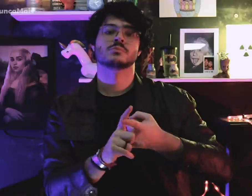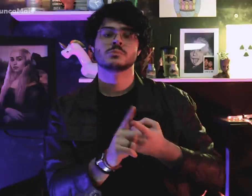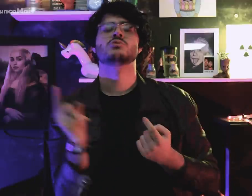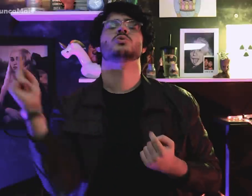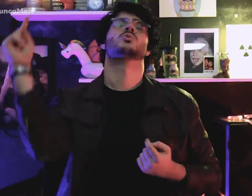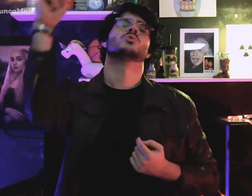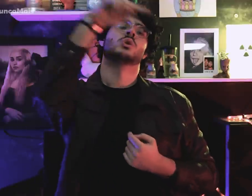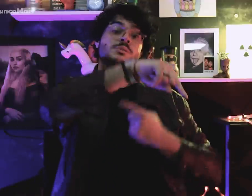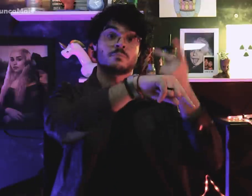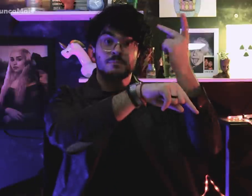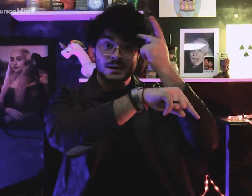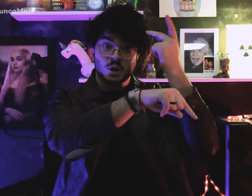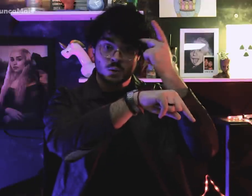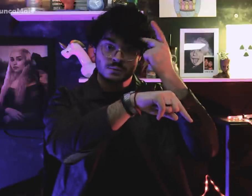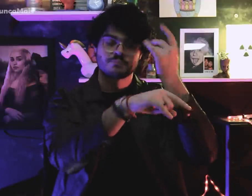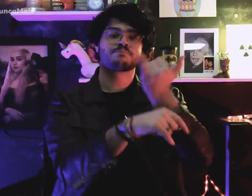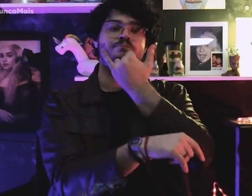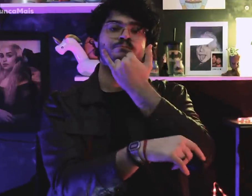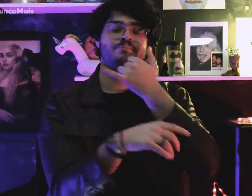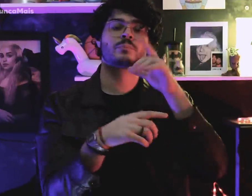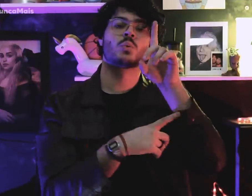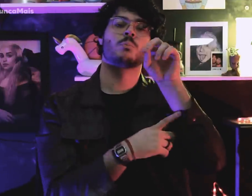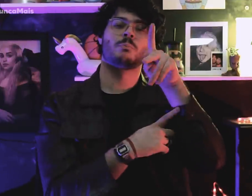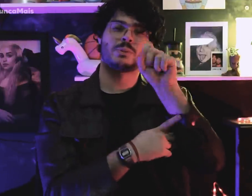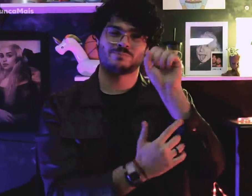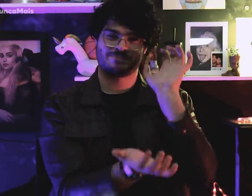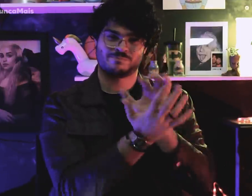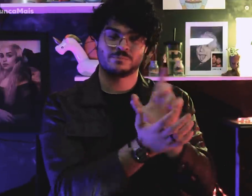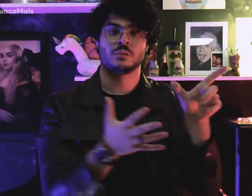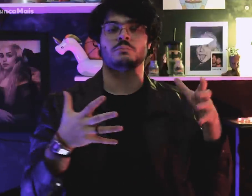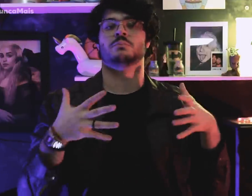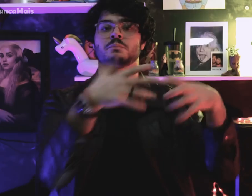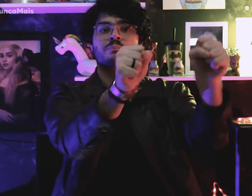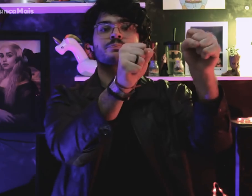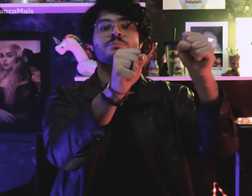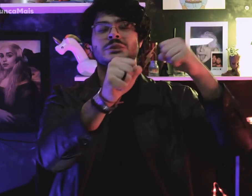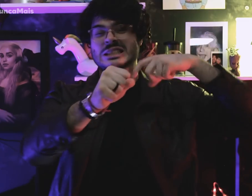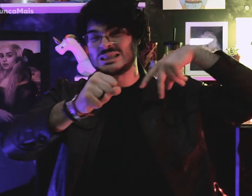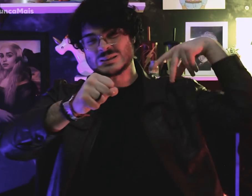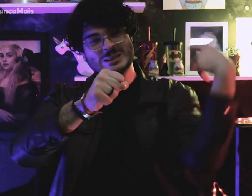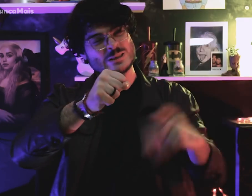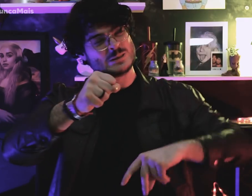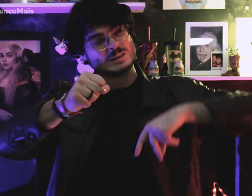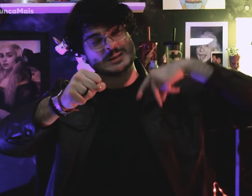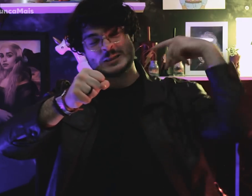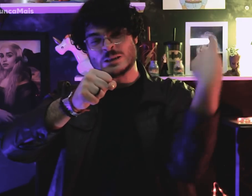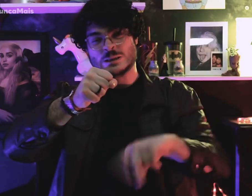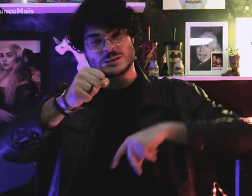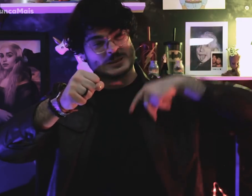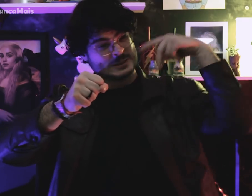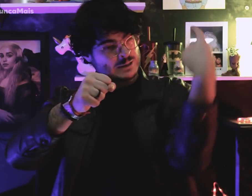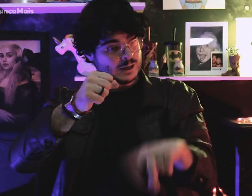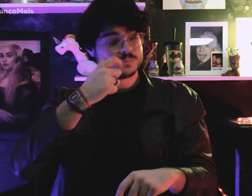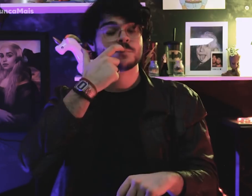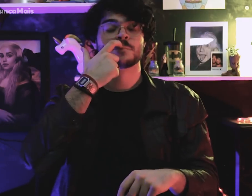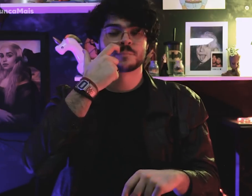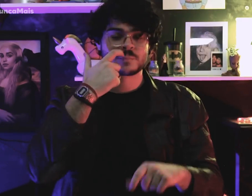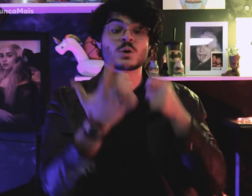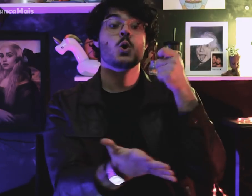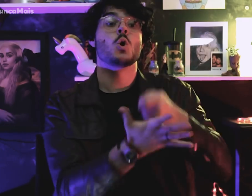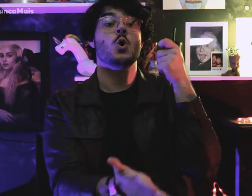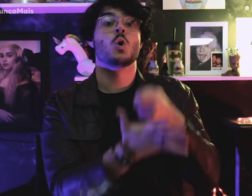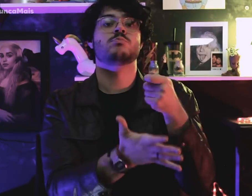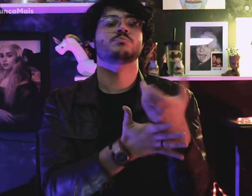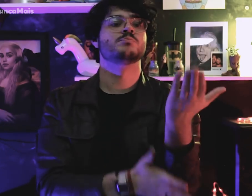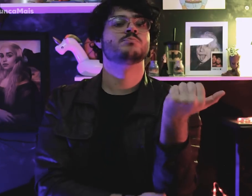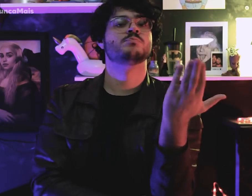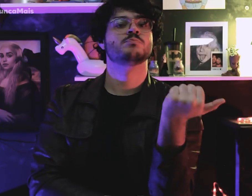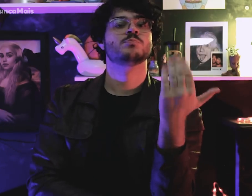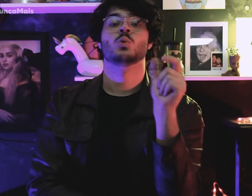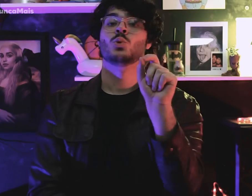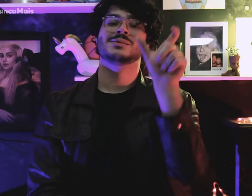ela foi presa e torturada em São Paulo, não resistindo a tortura.